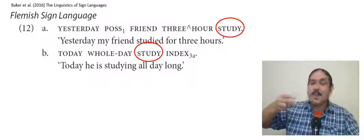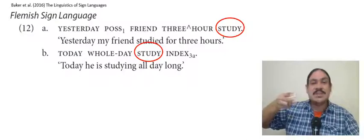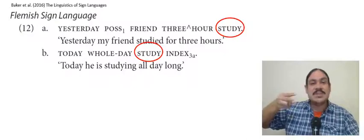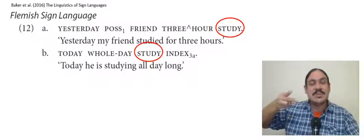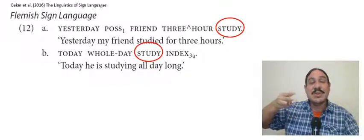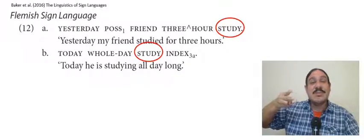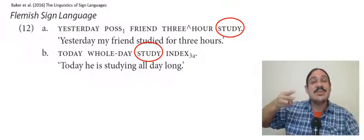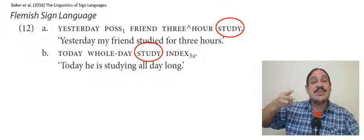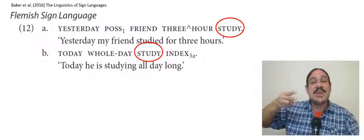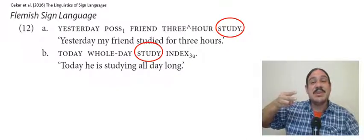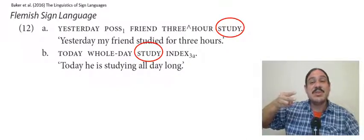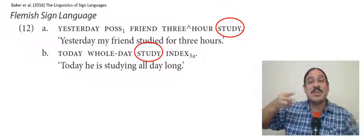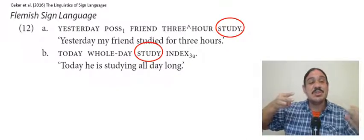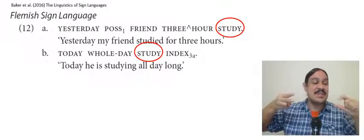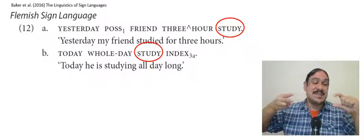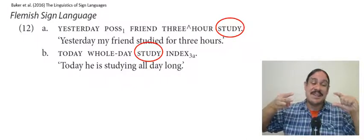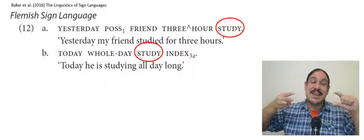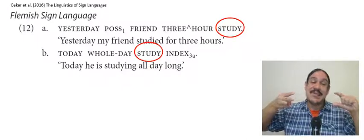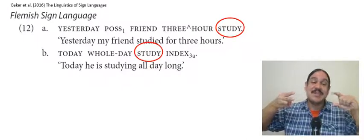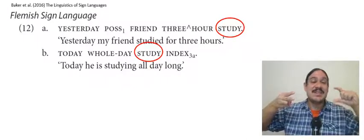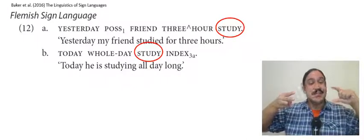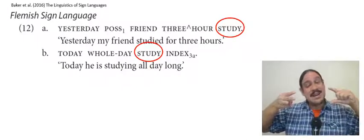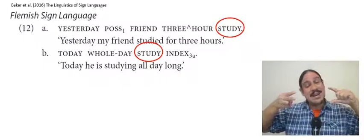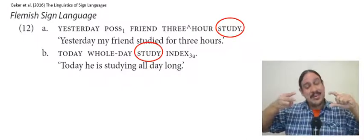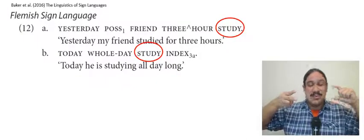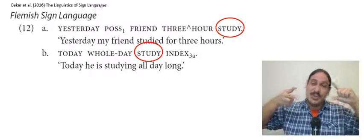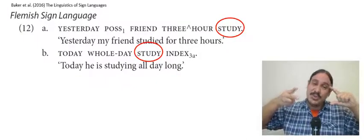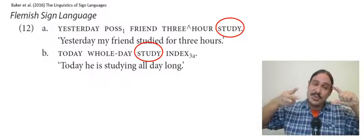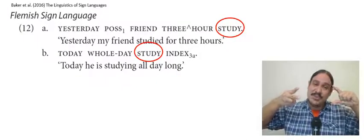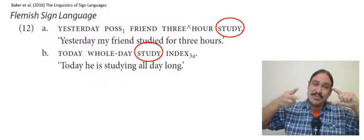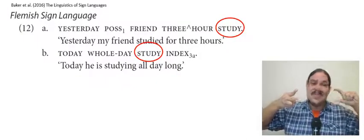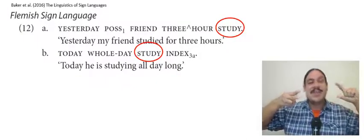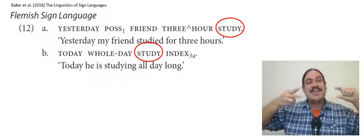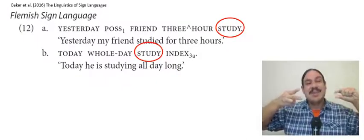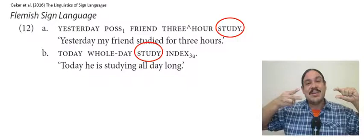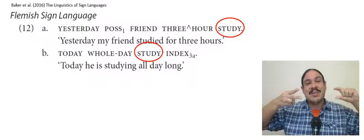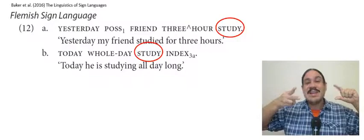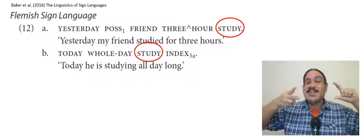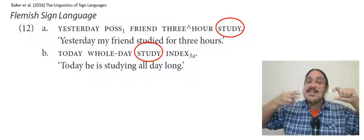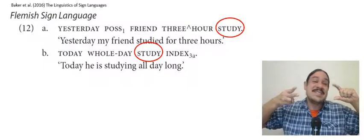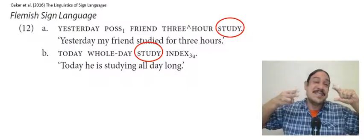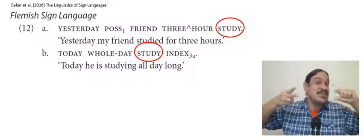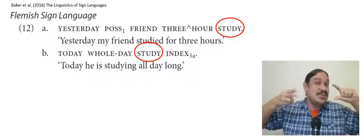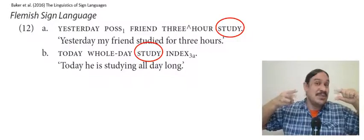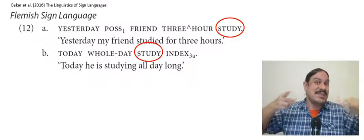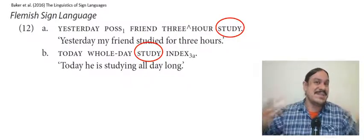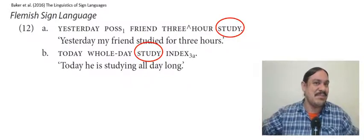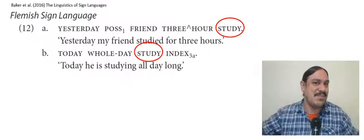when you have morphology so a root and something affixes to it